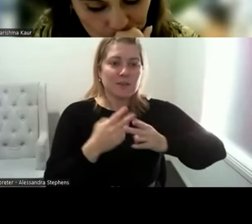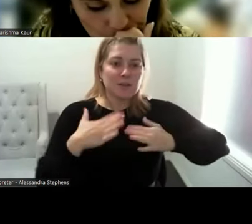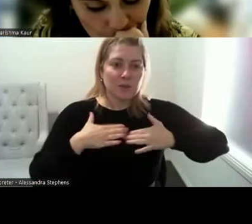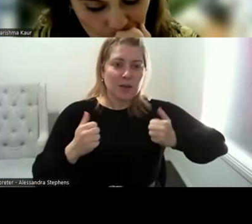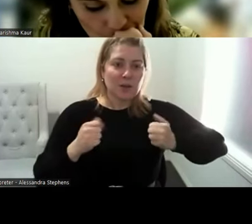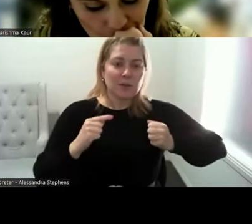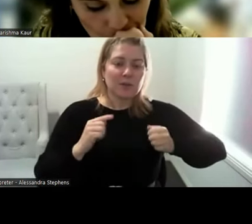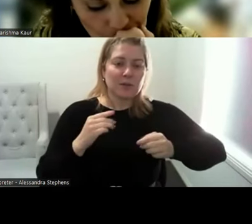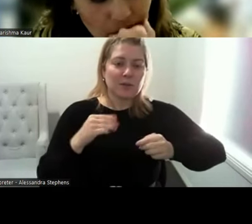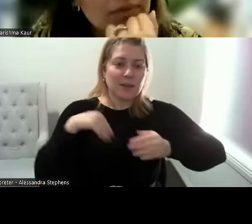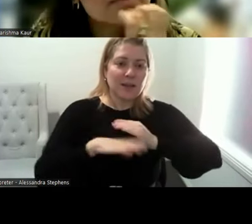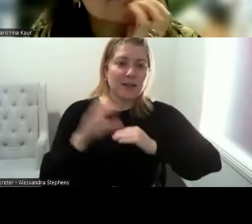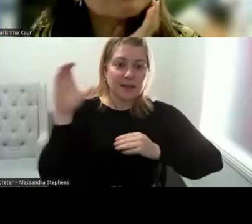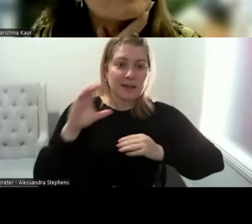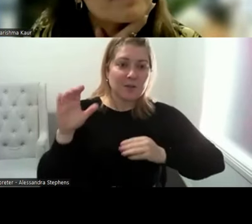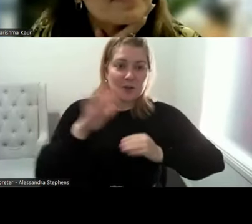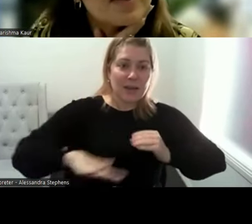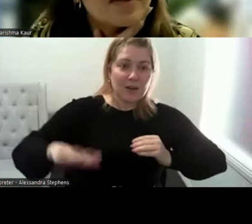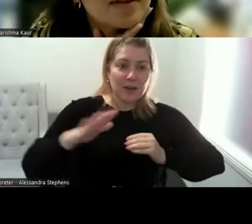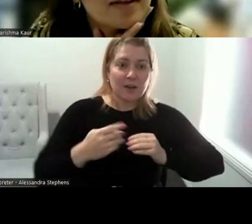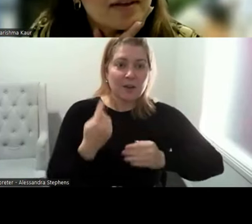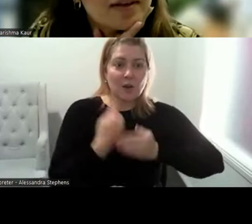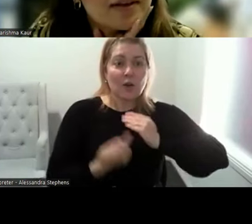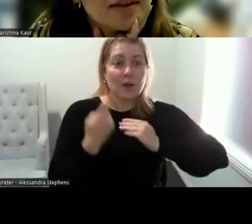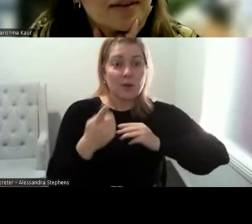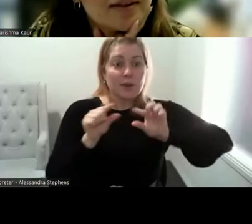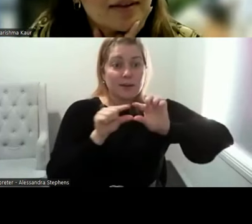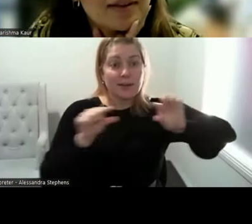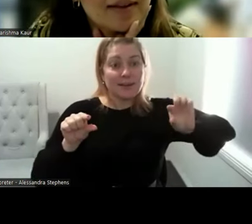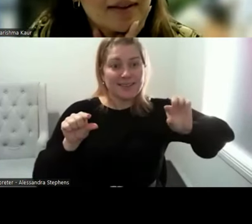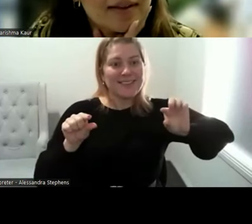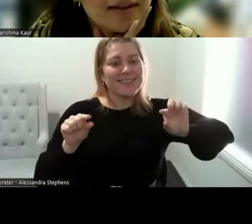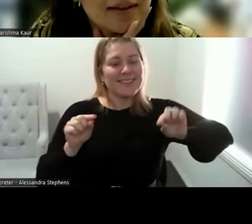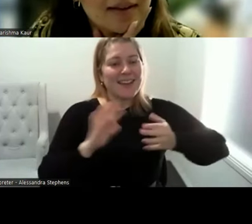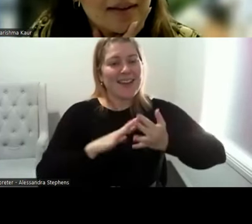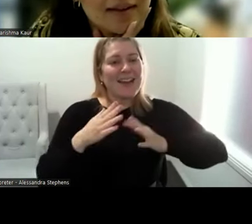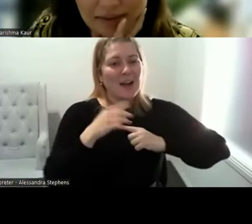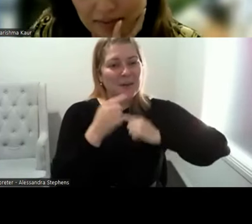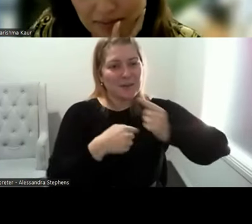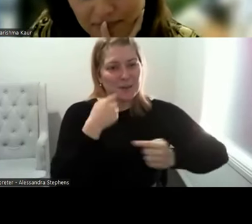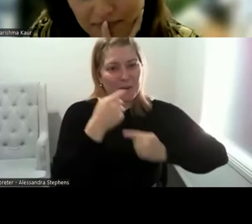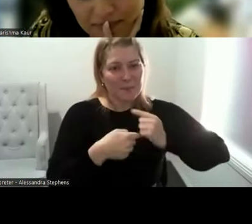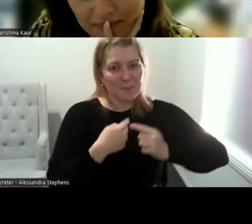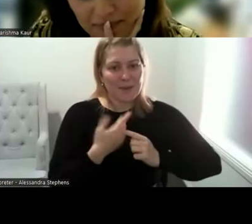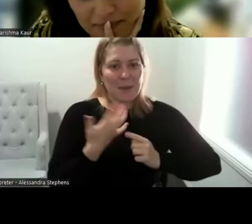11So in one sentence. Which is really hard. Oh, maybe let you do too if you need to.